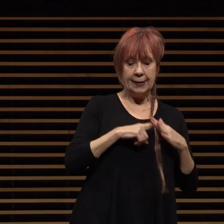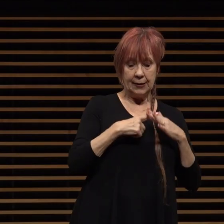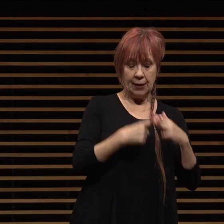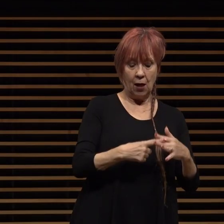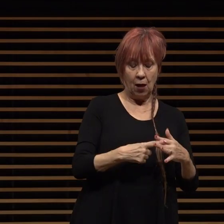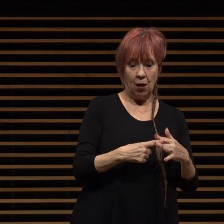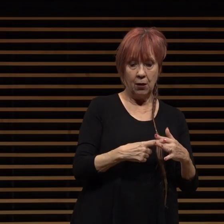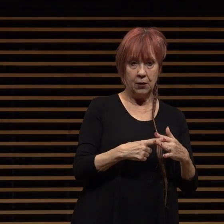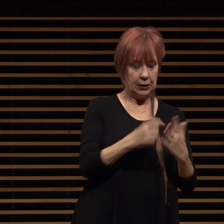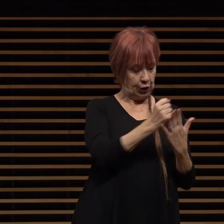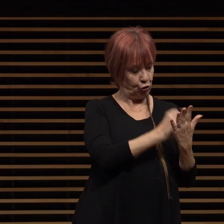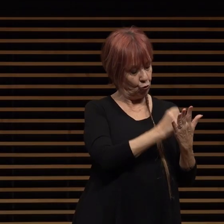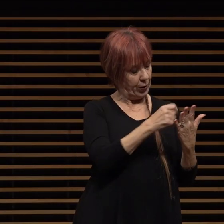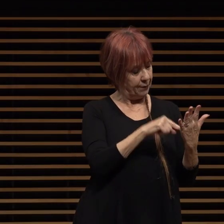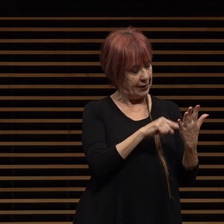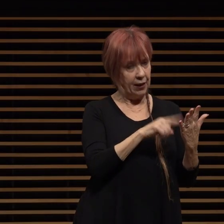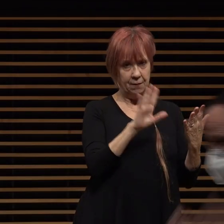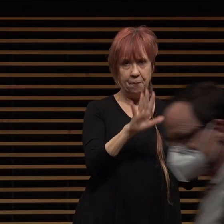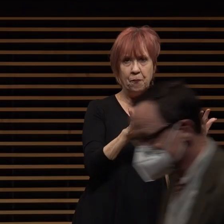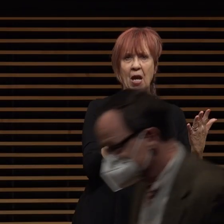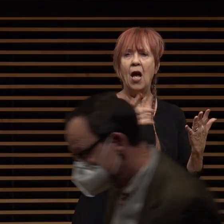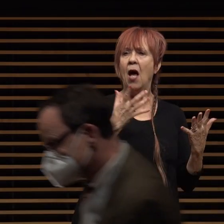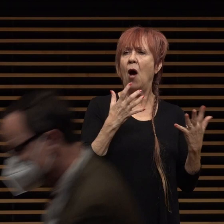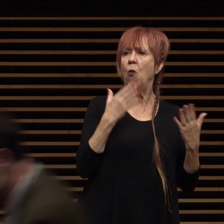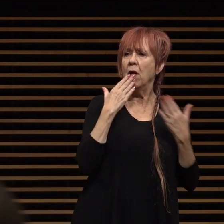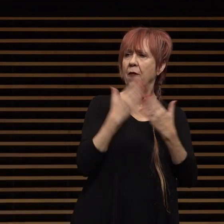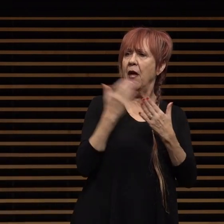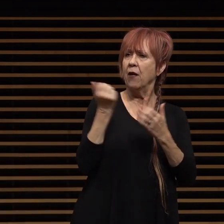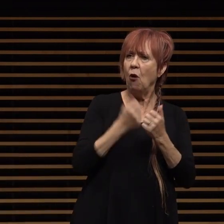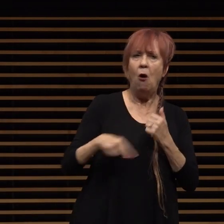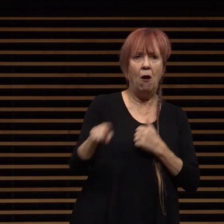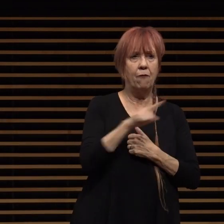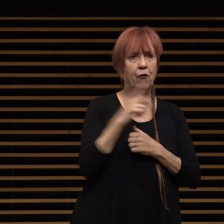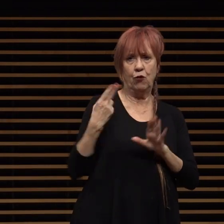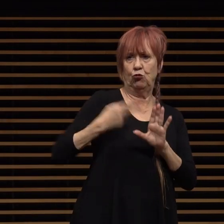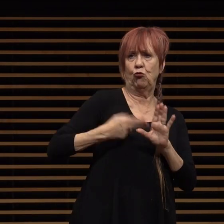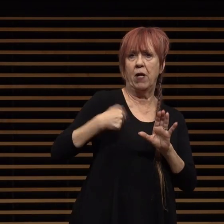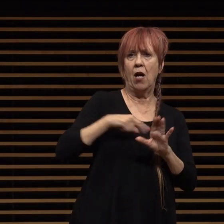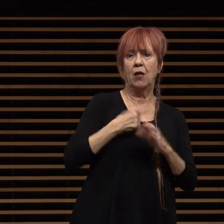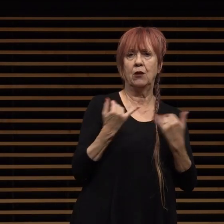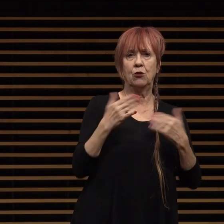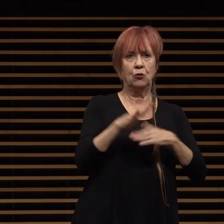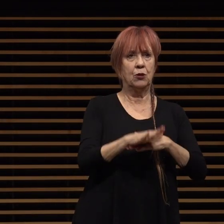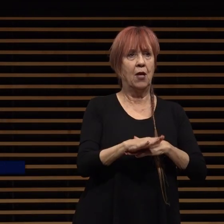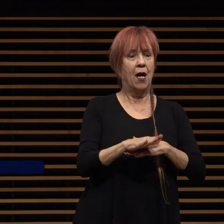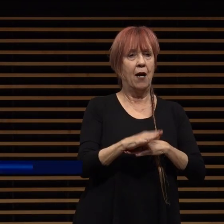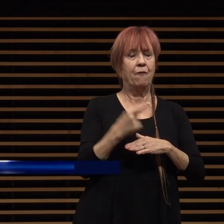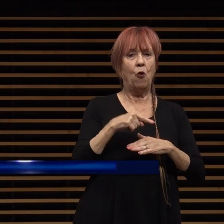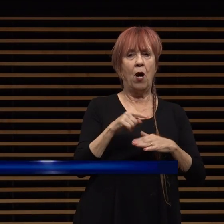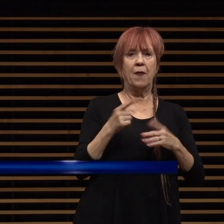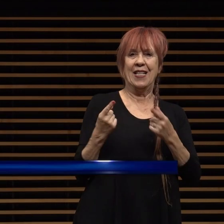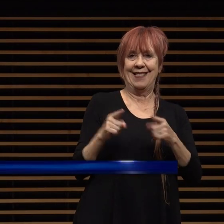the script here let me just thank all of you for joining us tonight at the